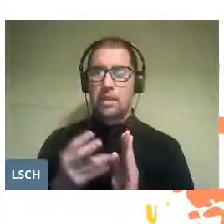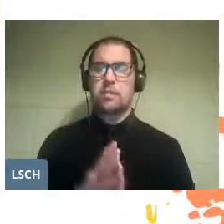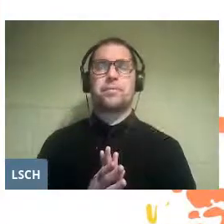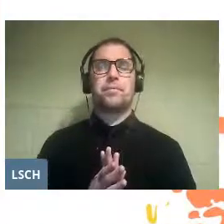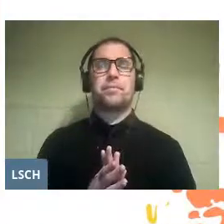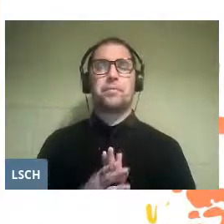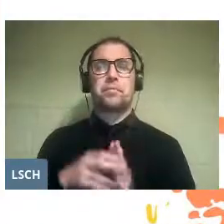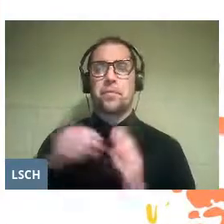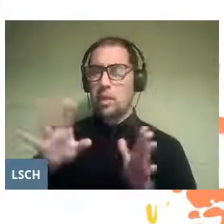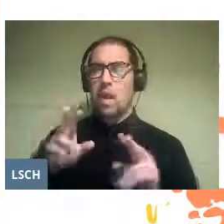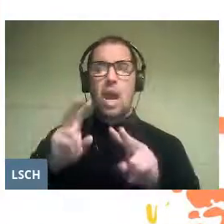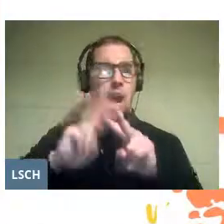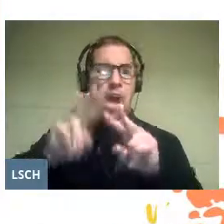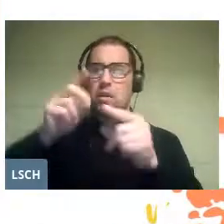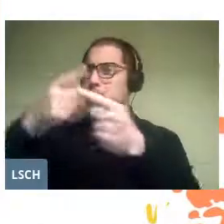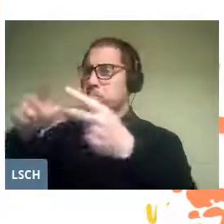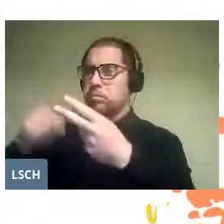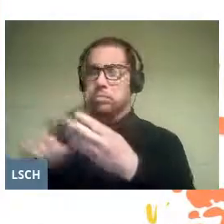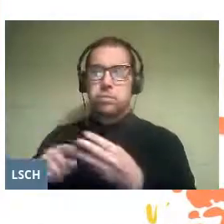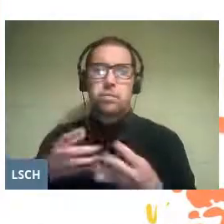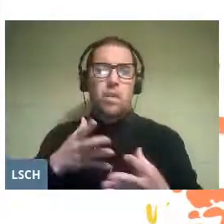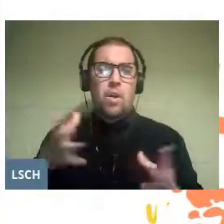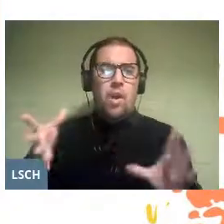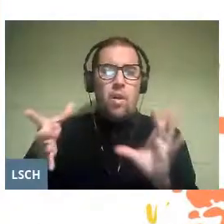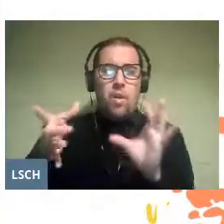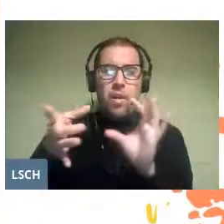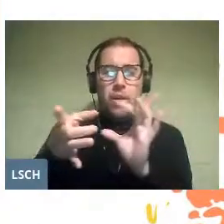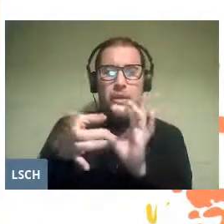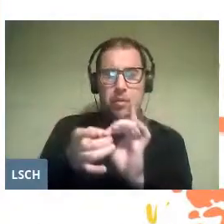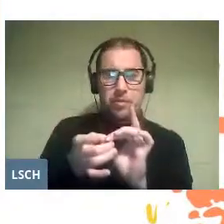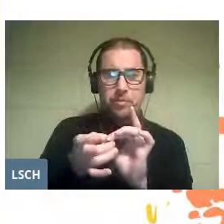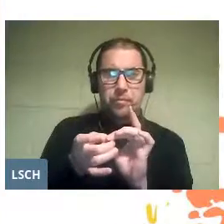generating a wonderful union between all those fairies